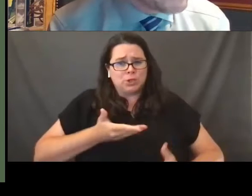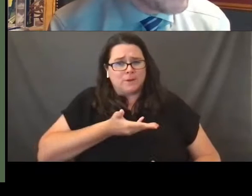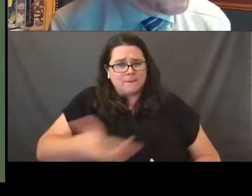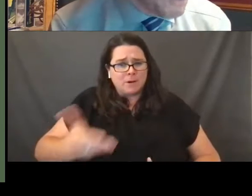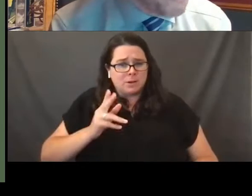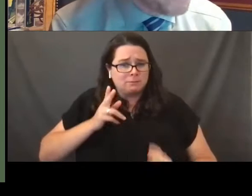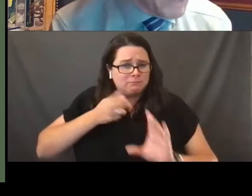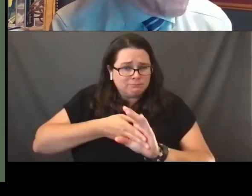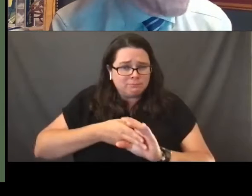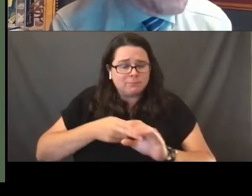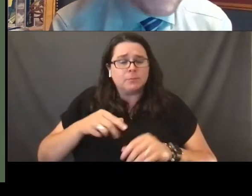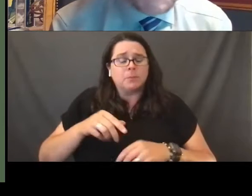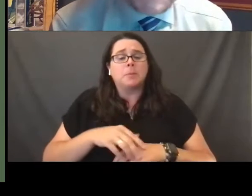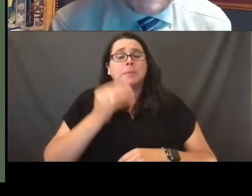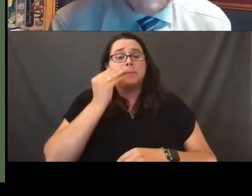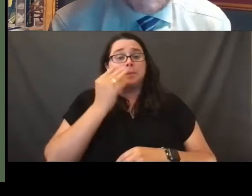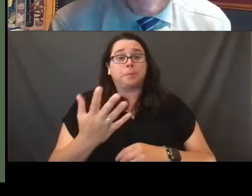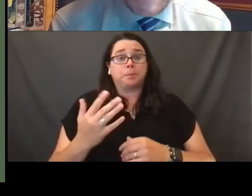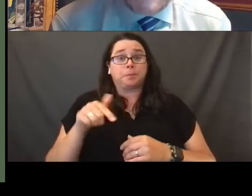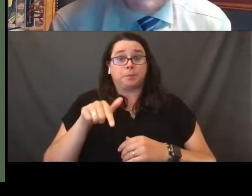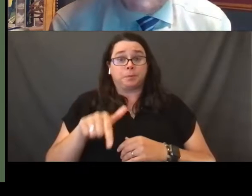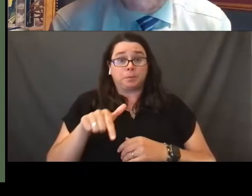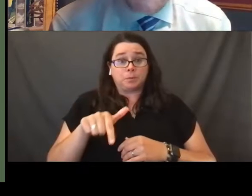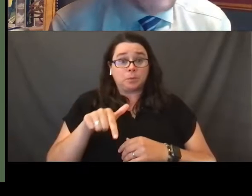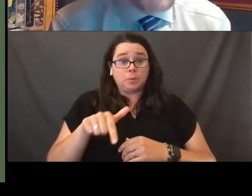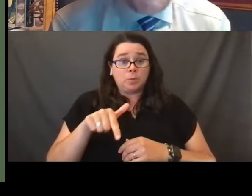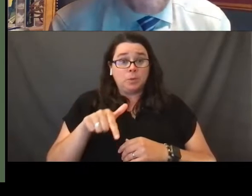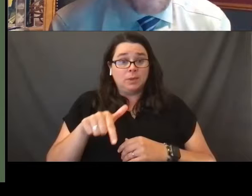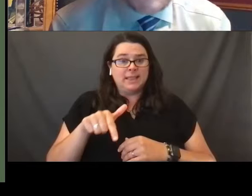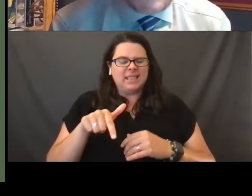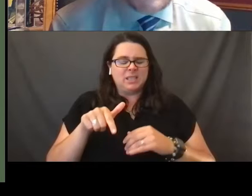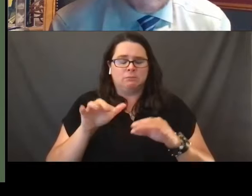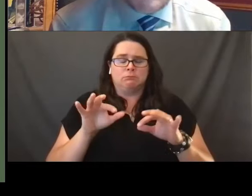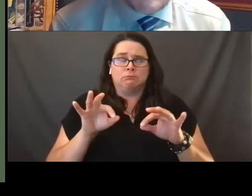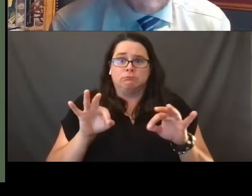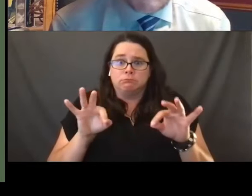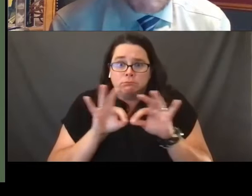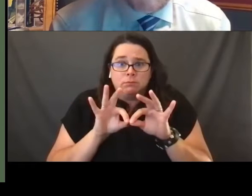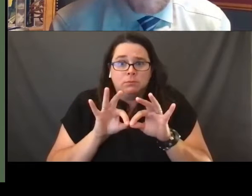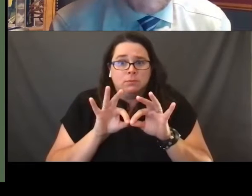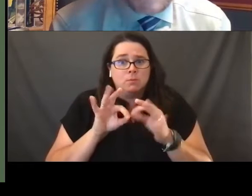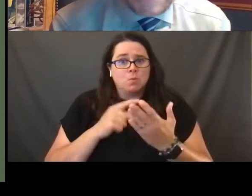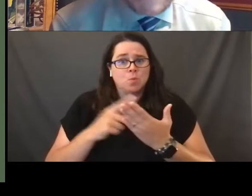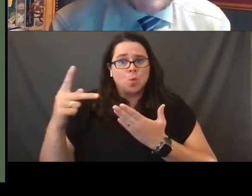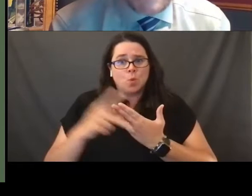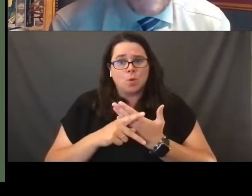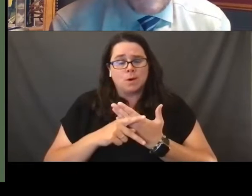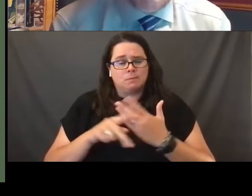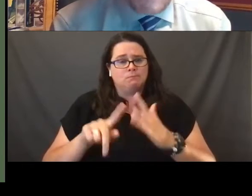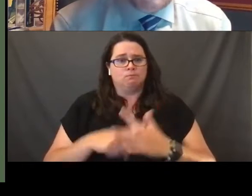by letting you know that this is an incredibly important initiative that is being launched tonight.